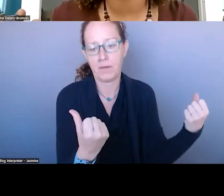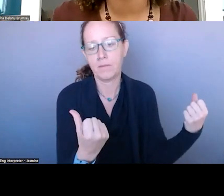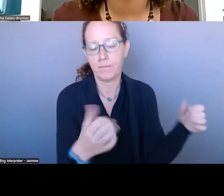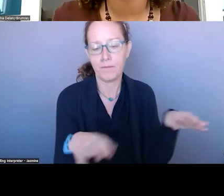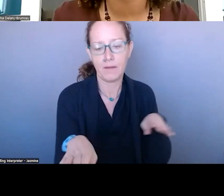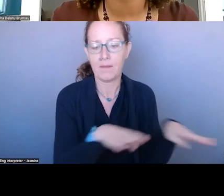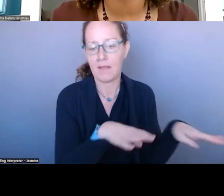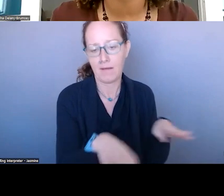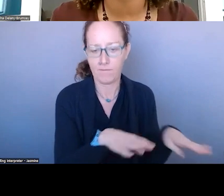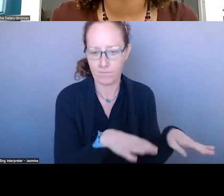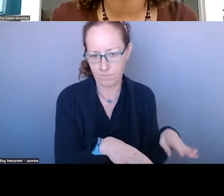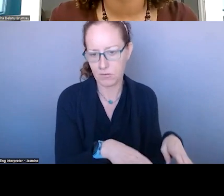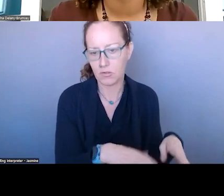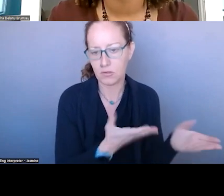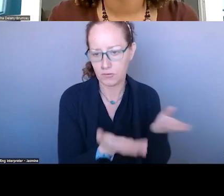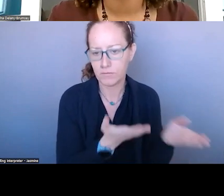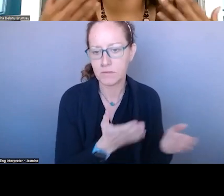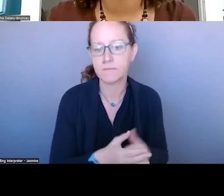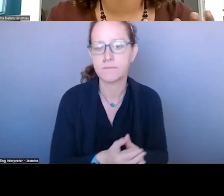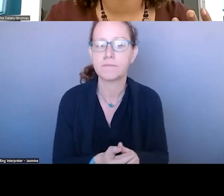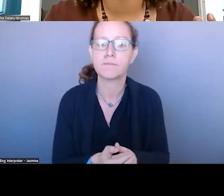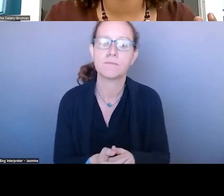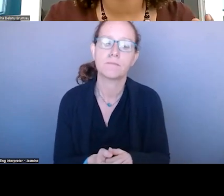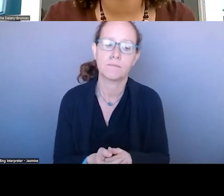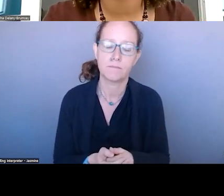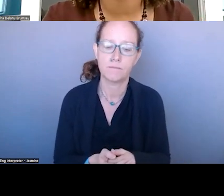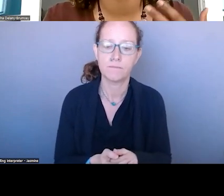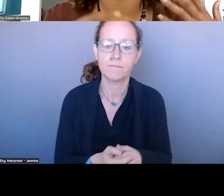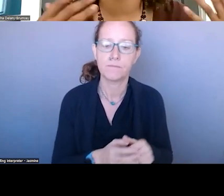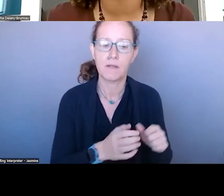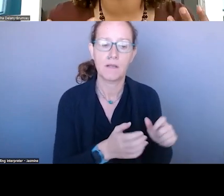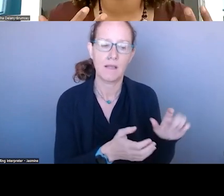THIS IS ONE OF MY FAVORITE SLIDES. THIS SHOWS THE NUMBER OF